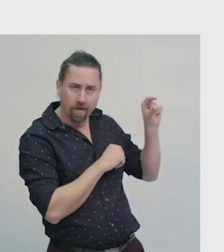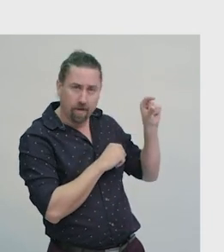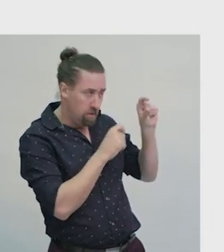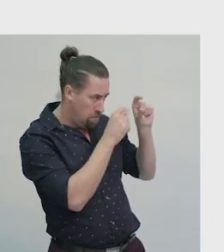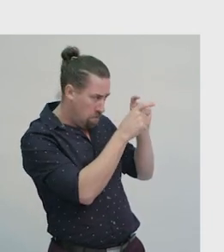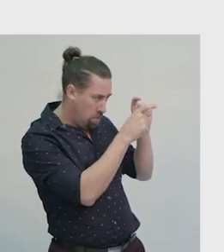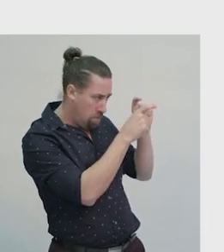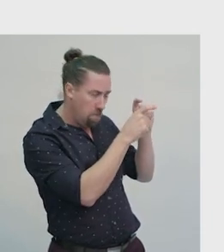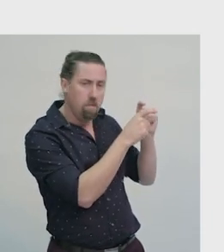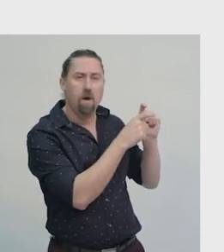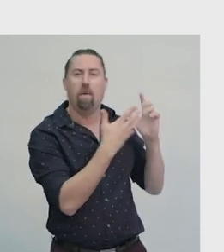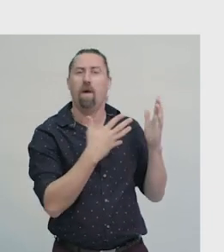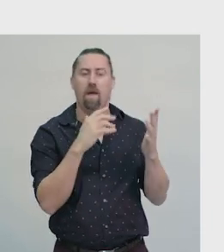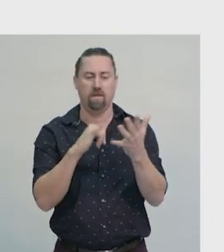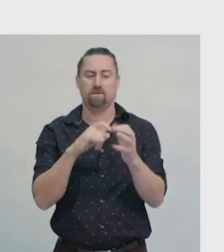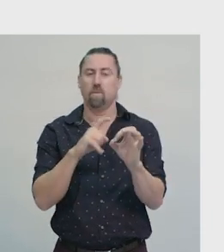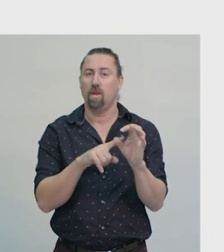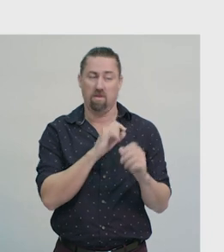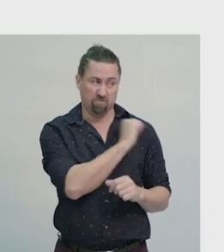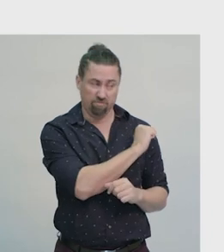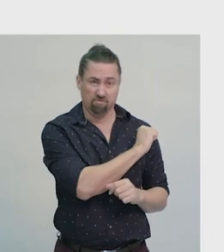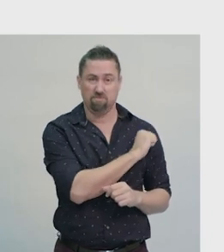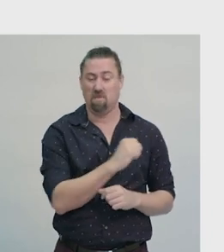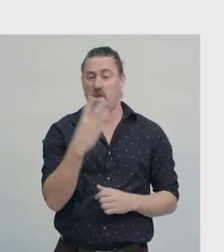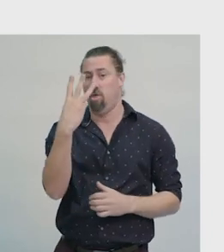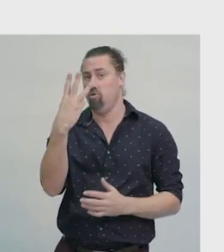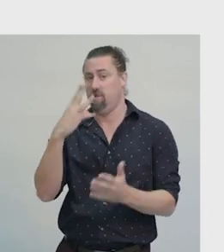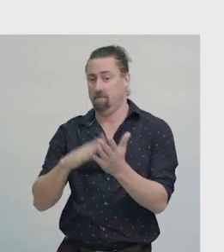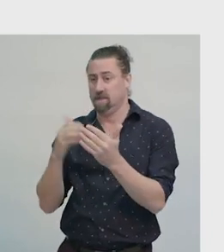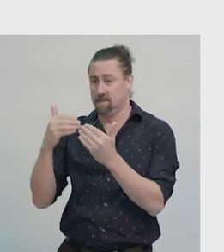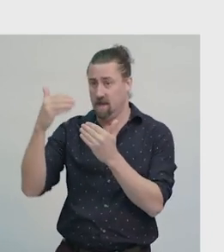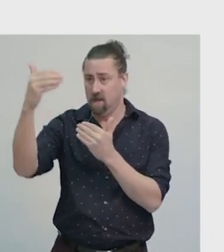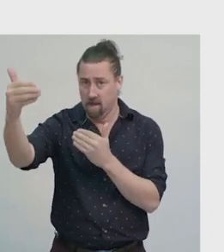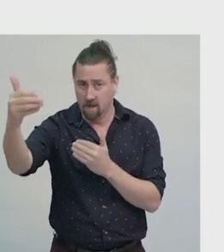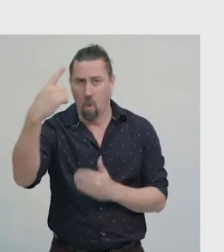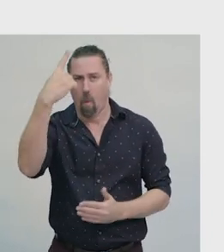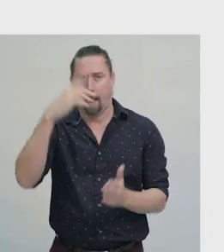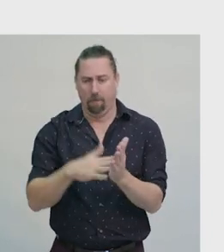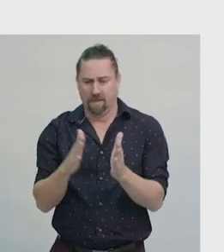Using the scale, the teacher’s desk is 3m long and 1m wide in real life.